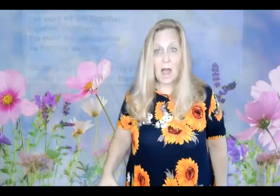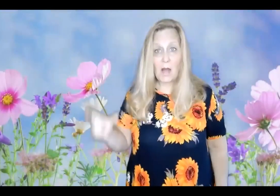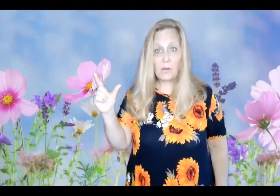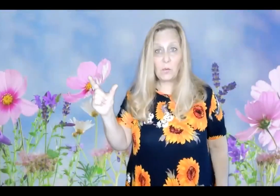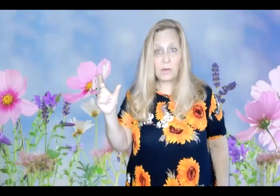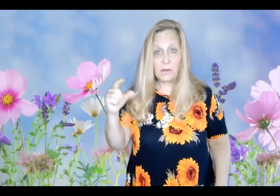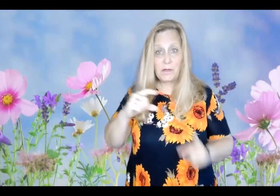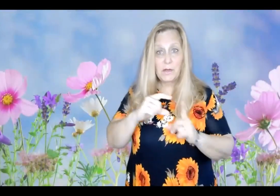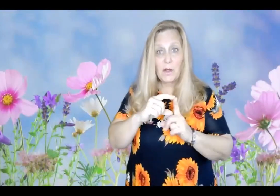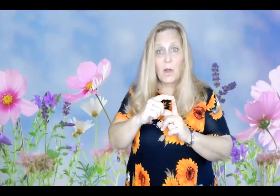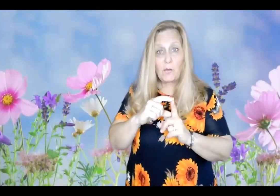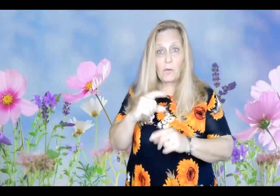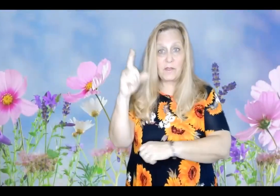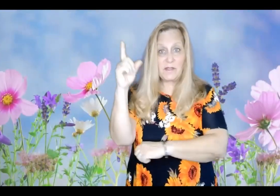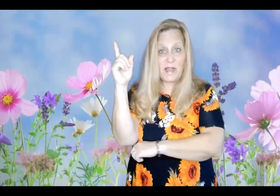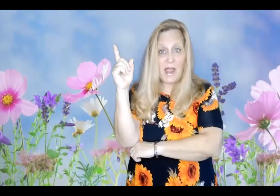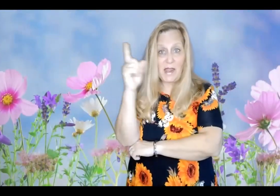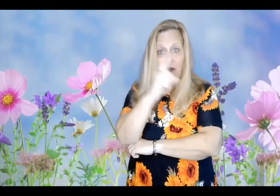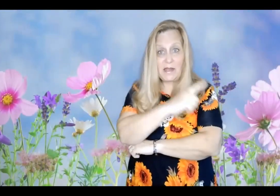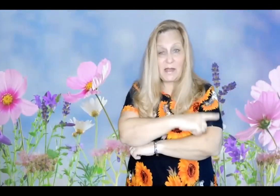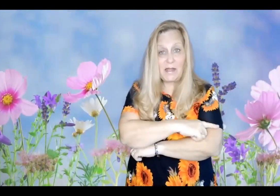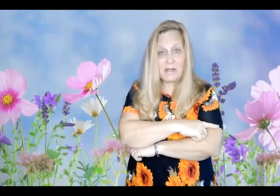Our word for the day is